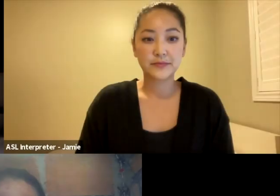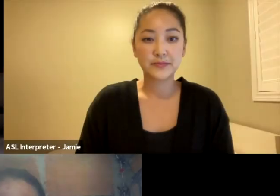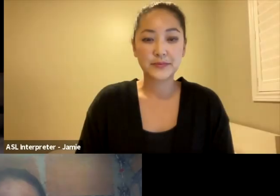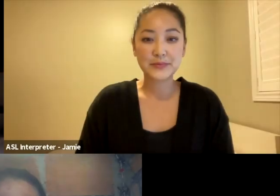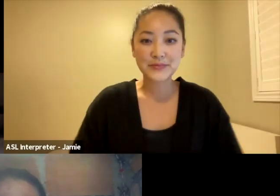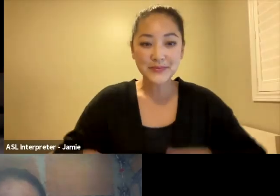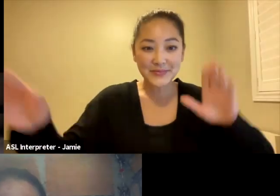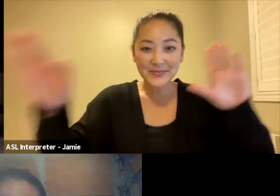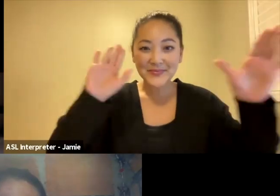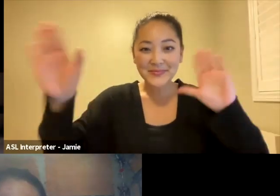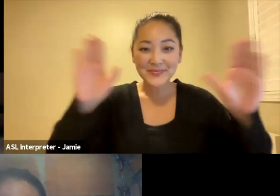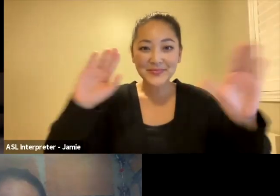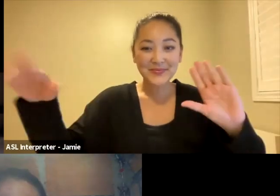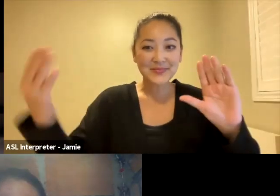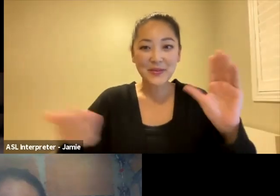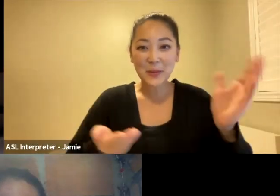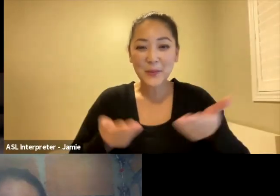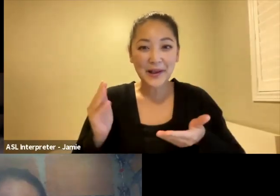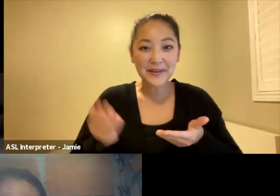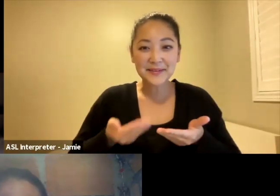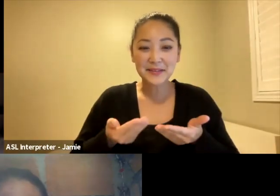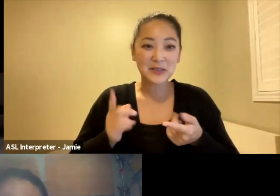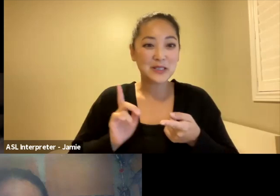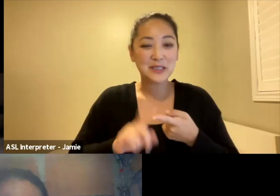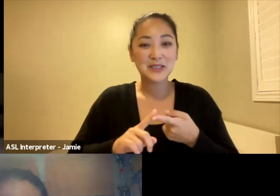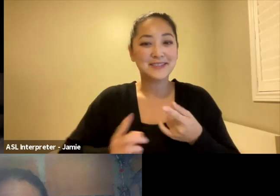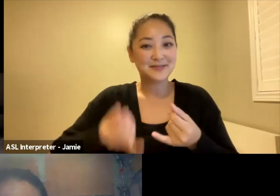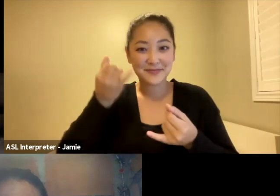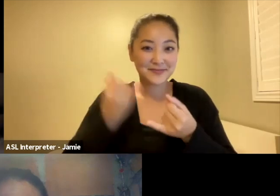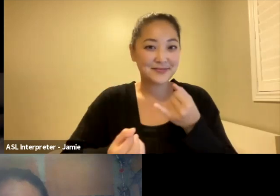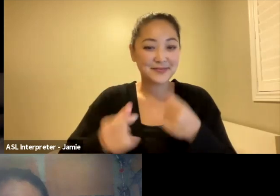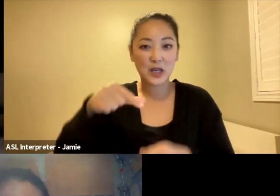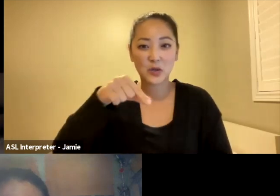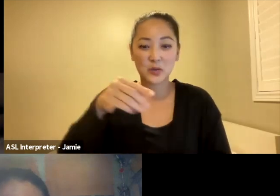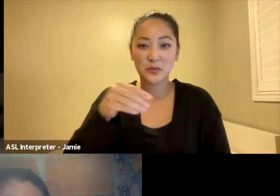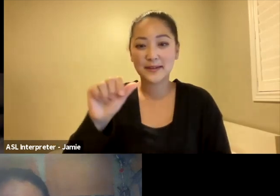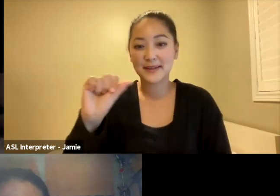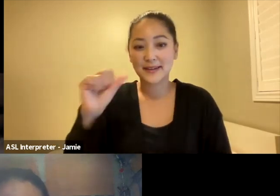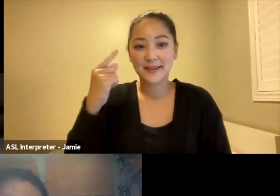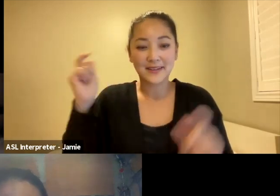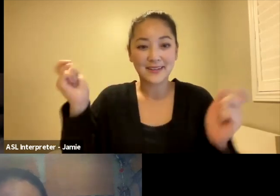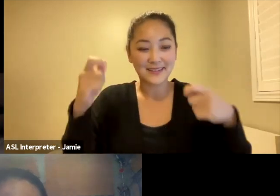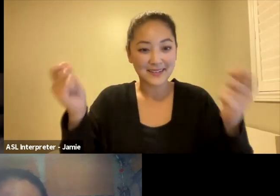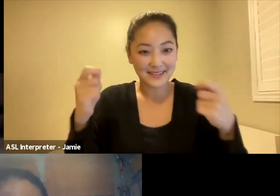Hello and welcome to our final Q&A for the Festival, aka Fall Camp.